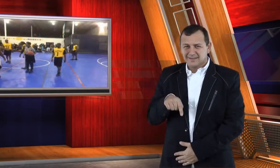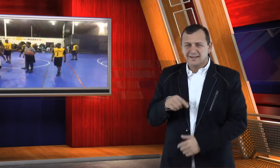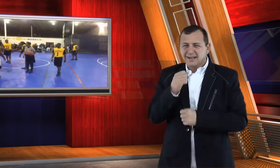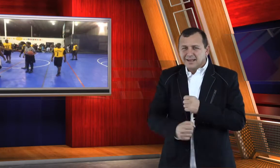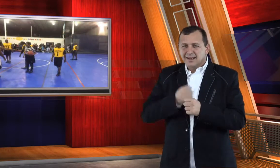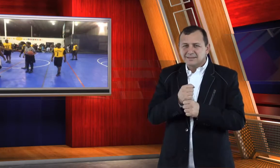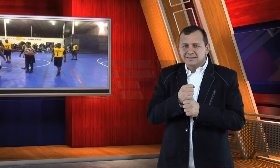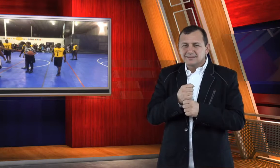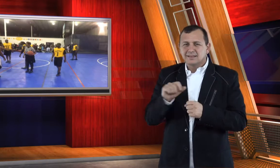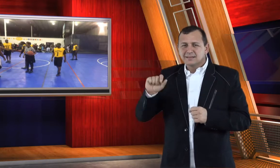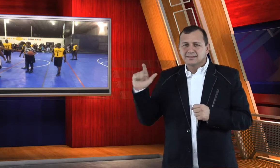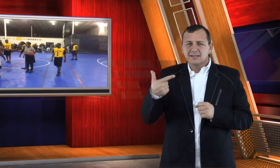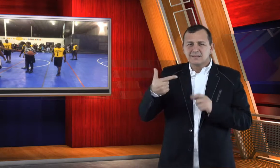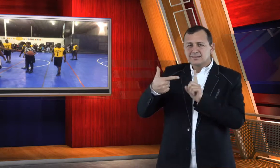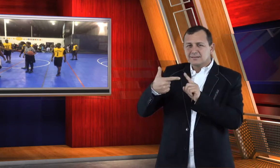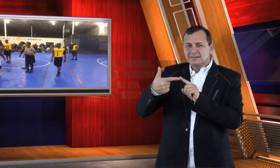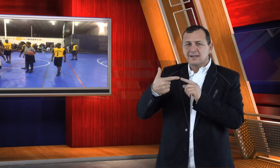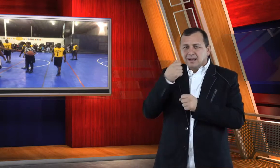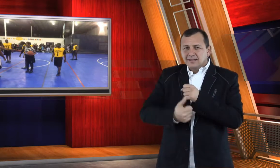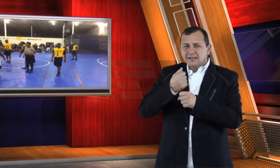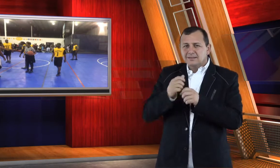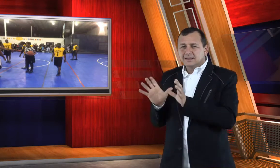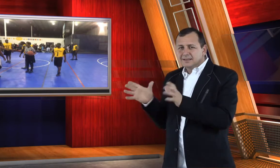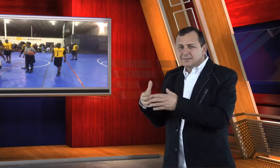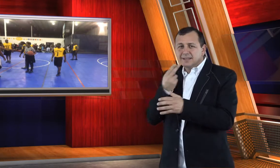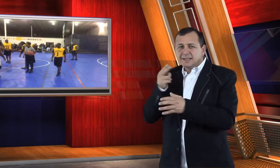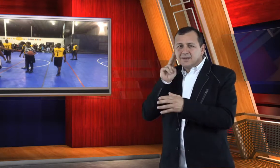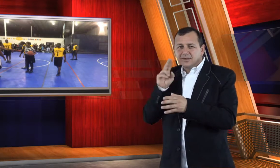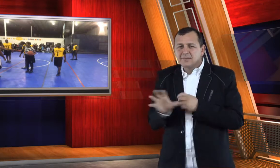This year will be the second year Deaf Bahamian